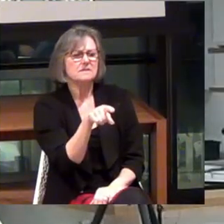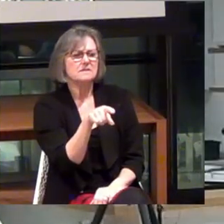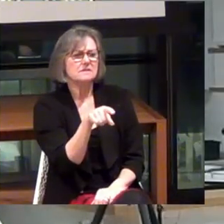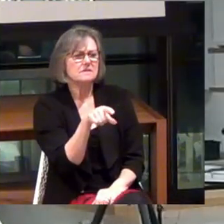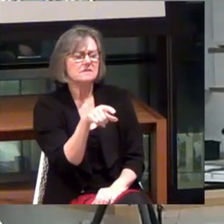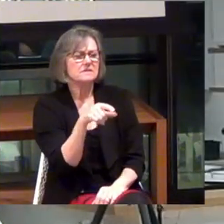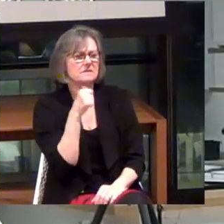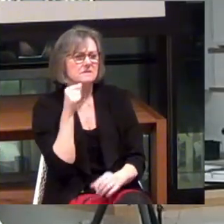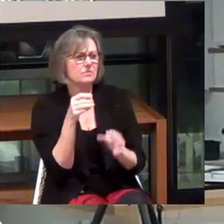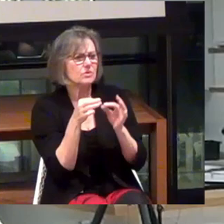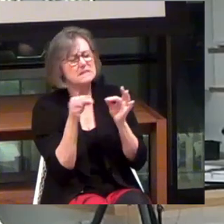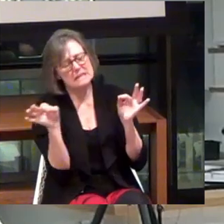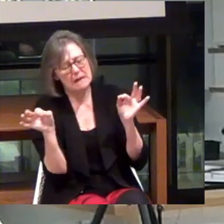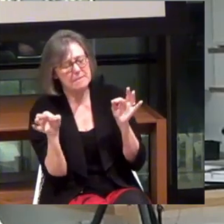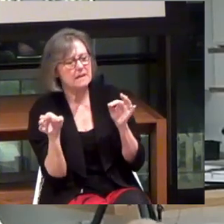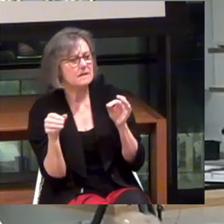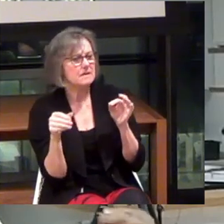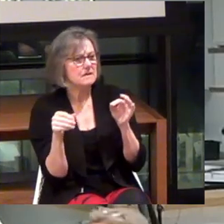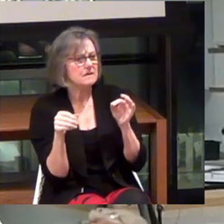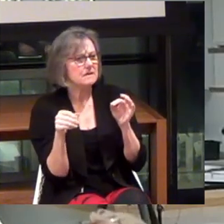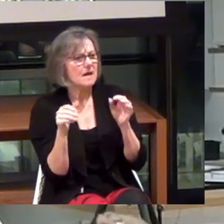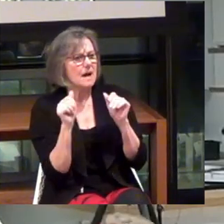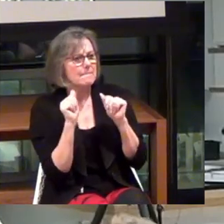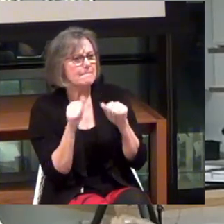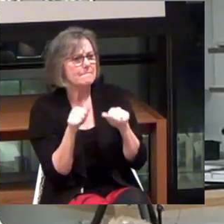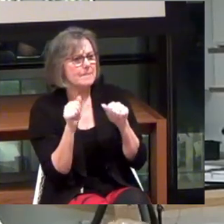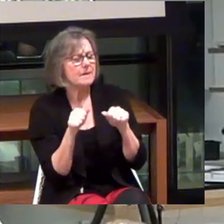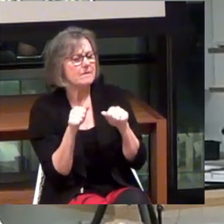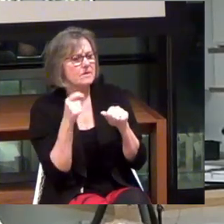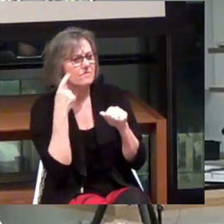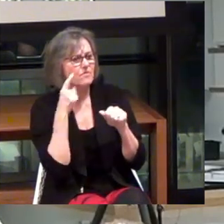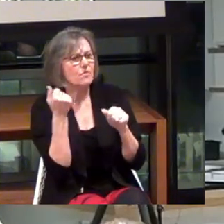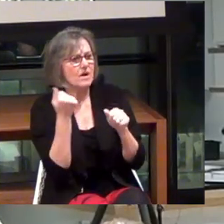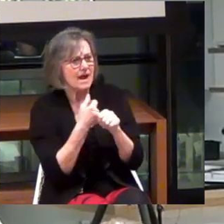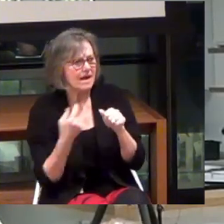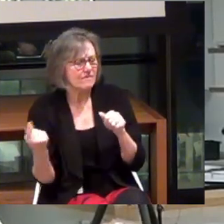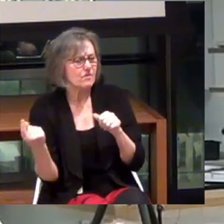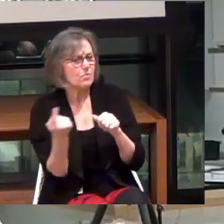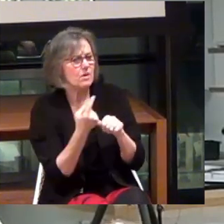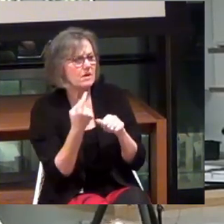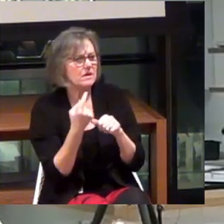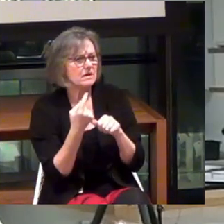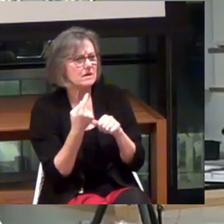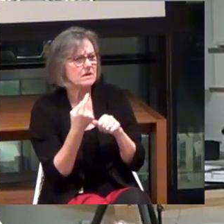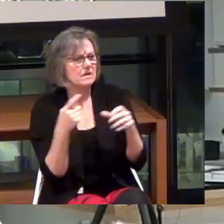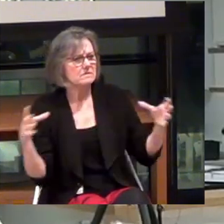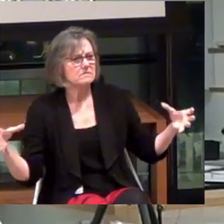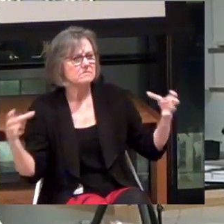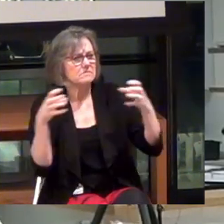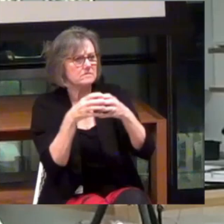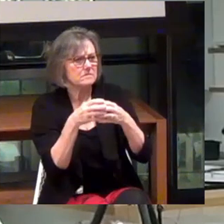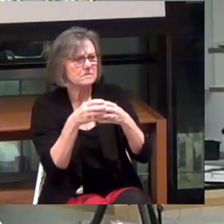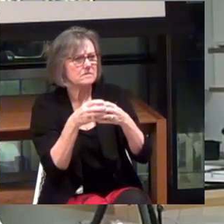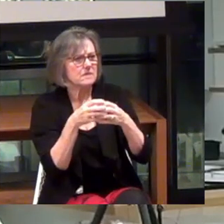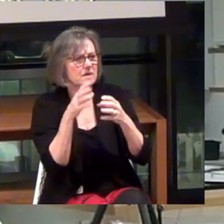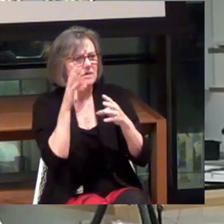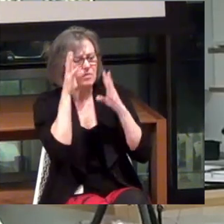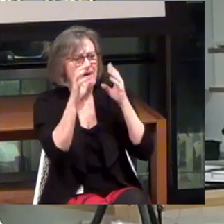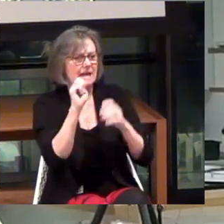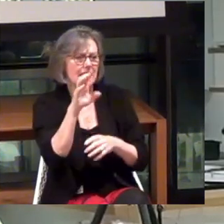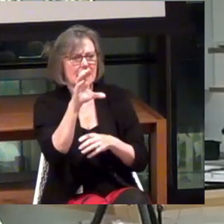You know, the ability for everyone to come together and create an ecosystem like this,